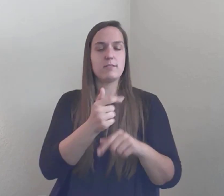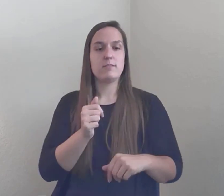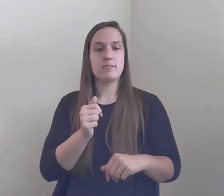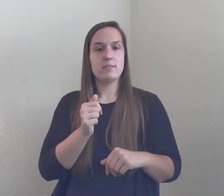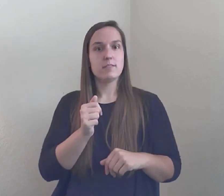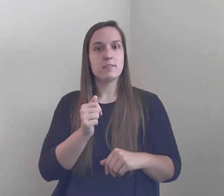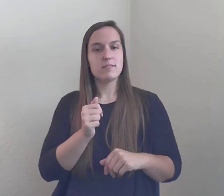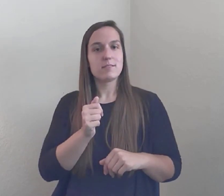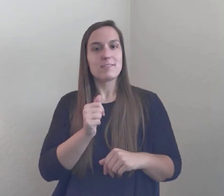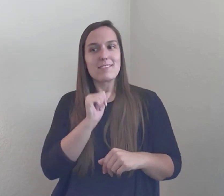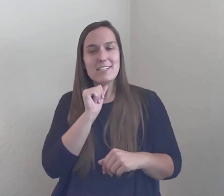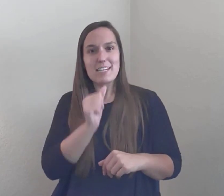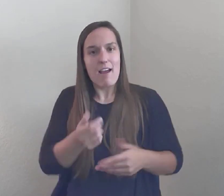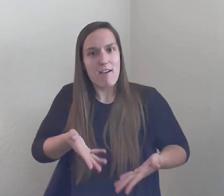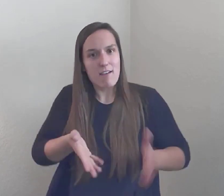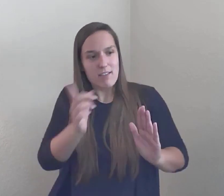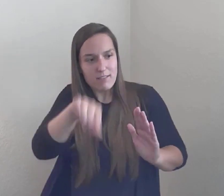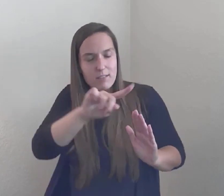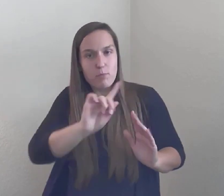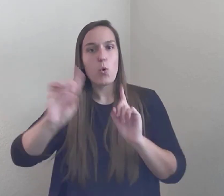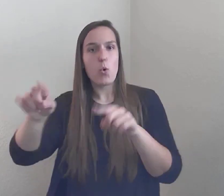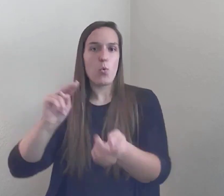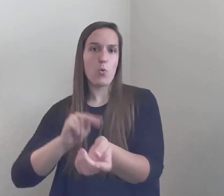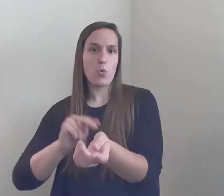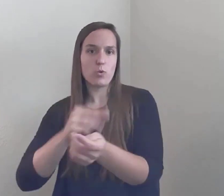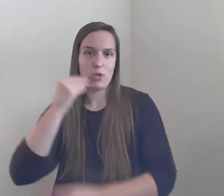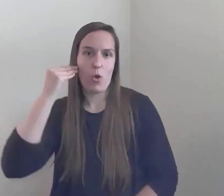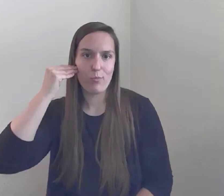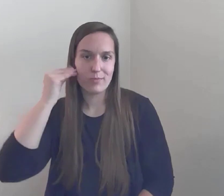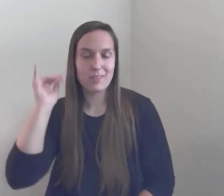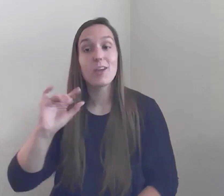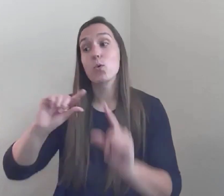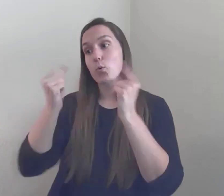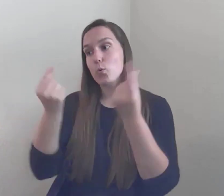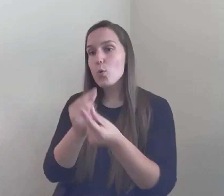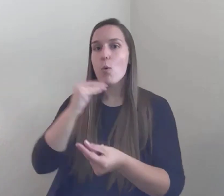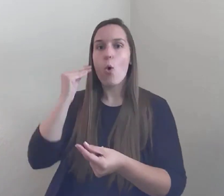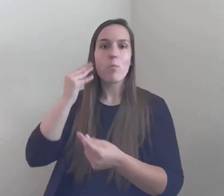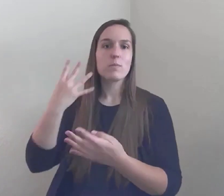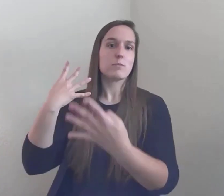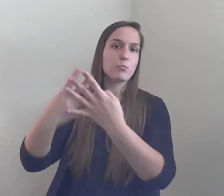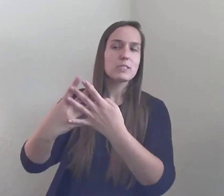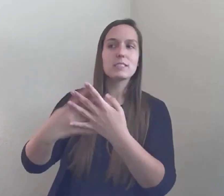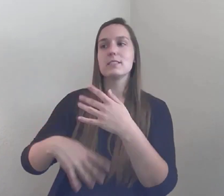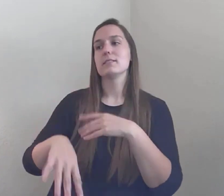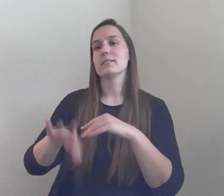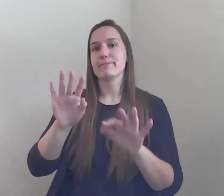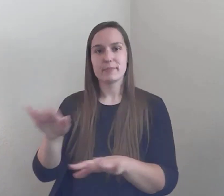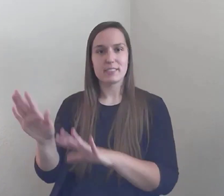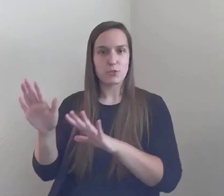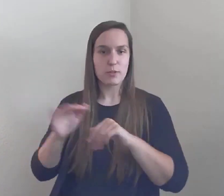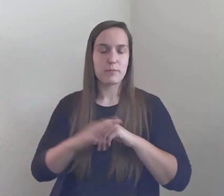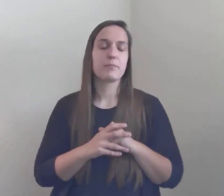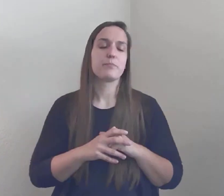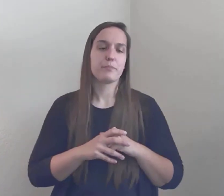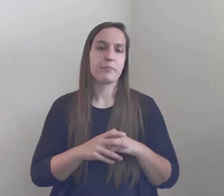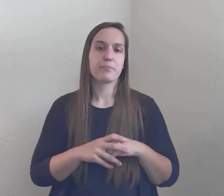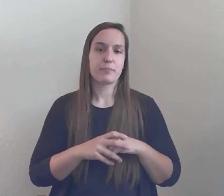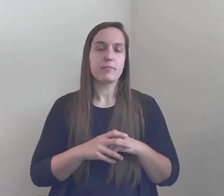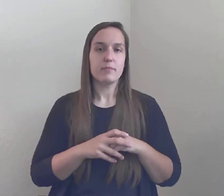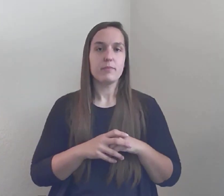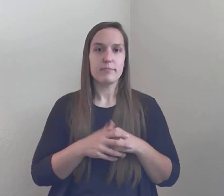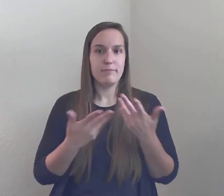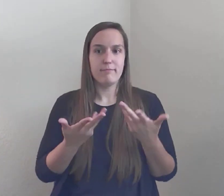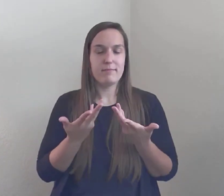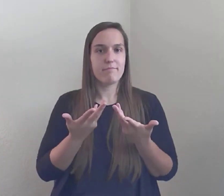facilities, congregate facilities, including group homes and detention centers, and prisons in the first place...